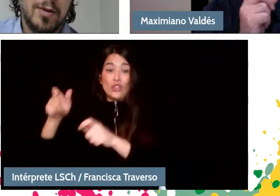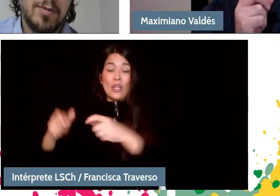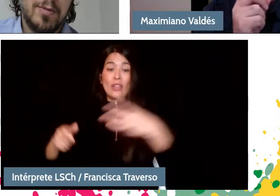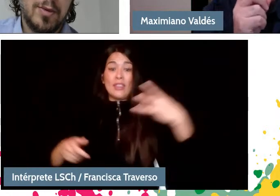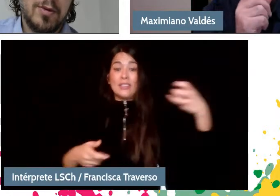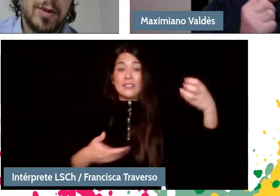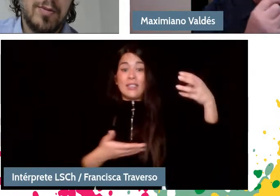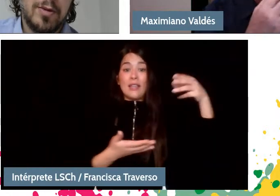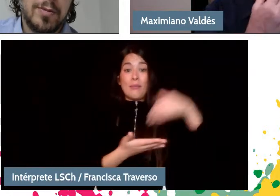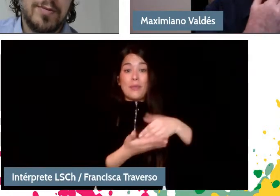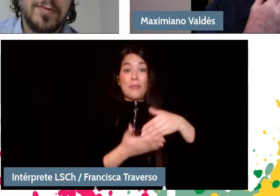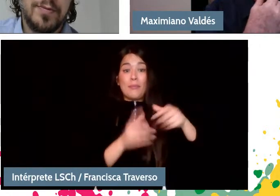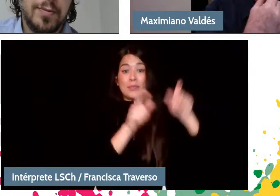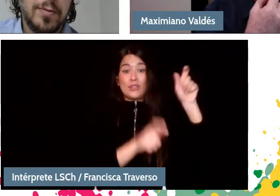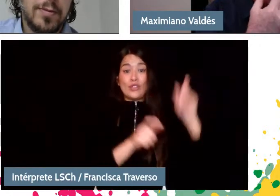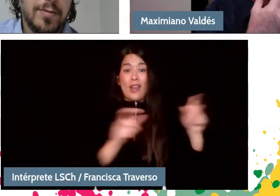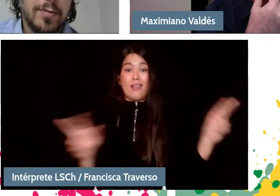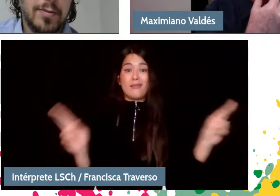But there is a phenomenon, there is one thing that is important.